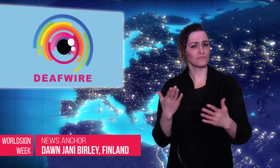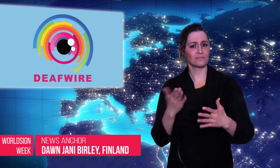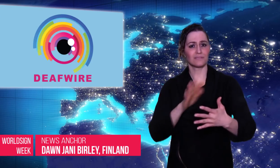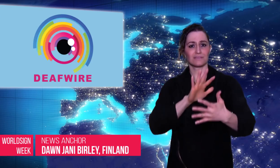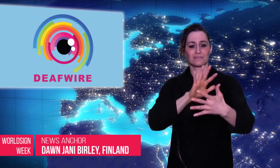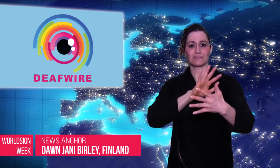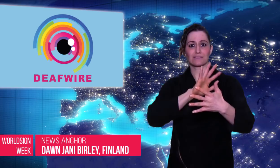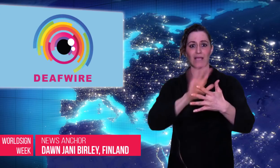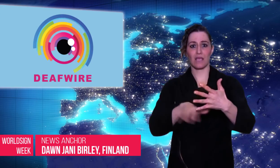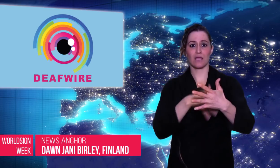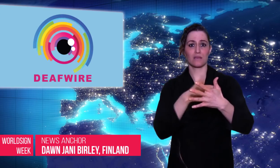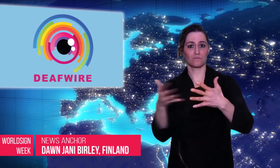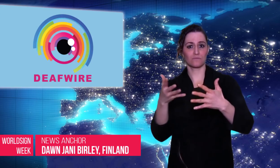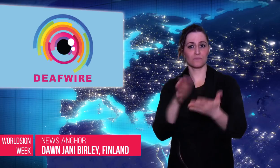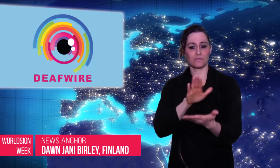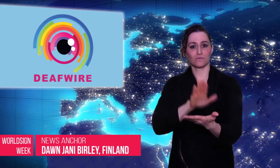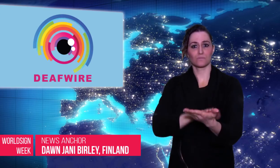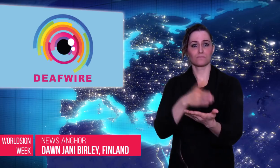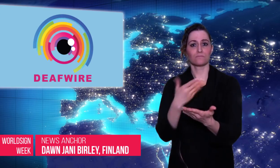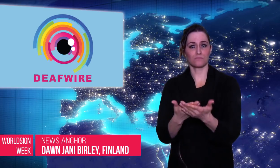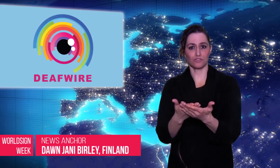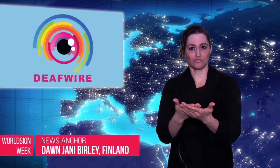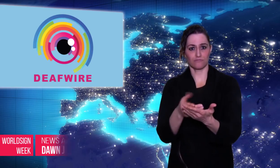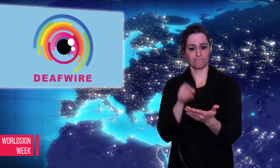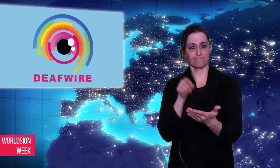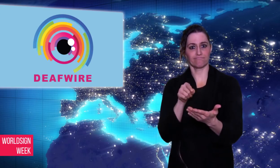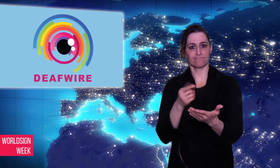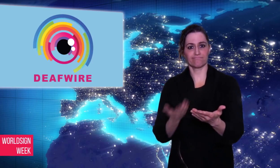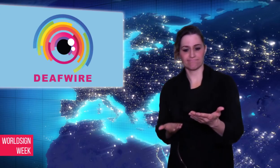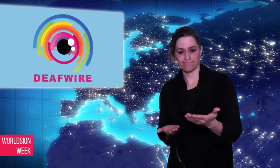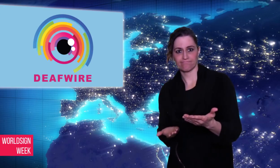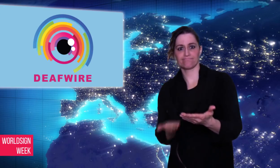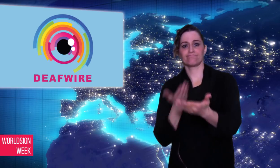language interpreters bill